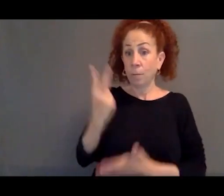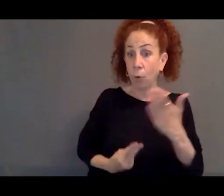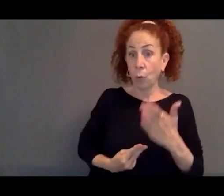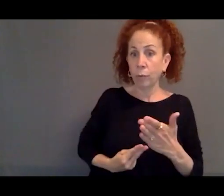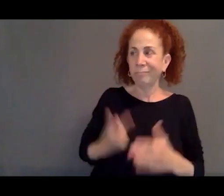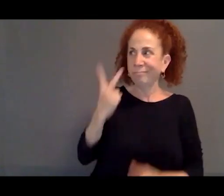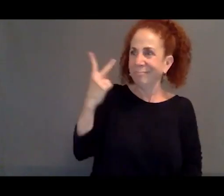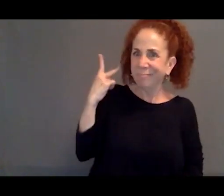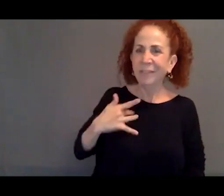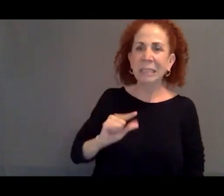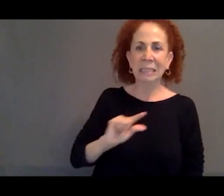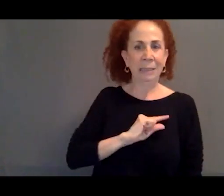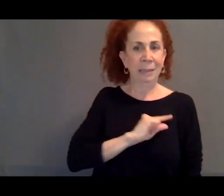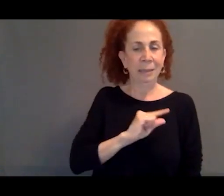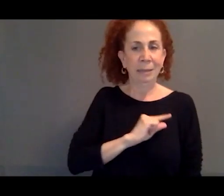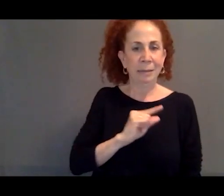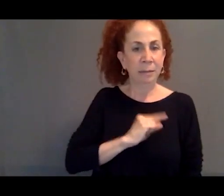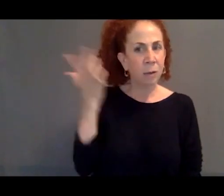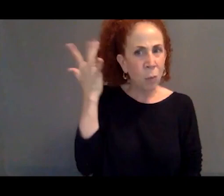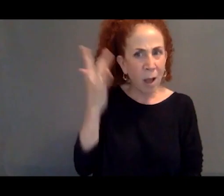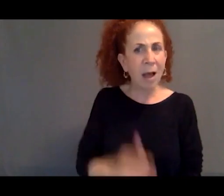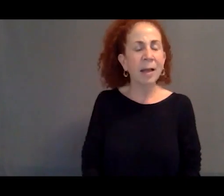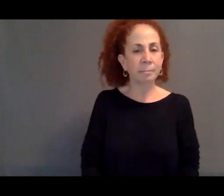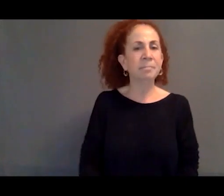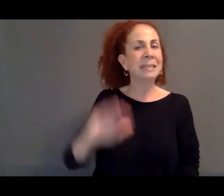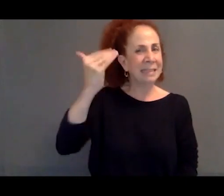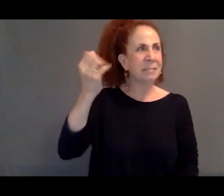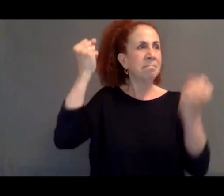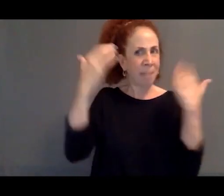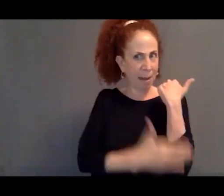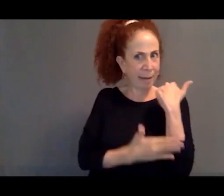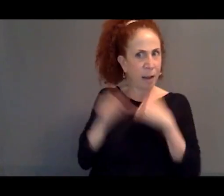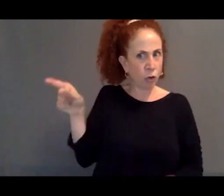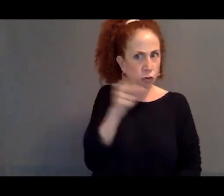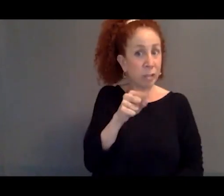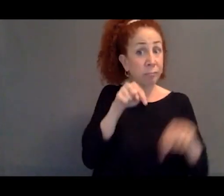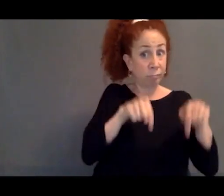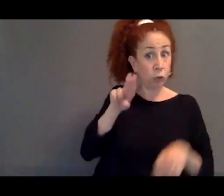about the way in which a number of countries, among them, the United States, had turned away